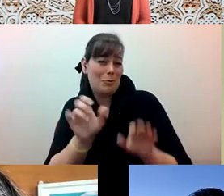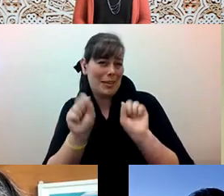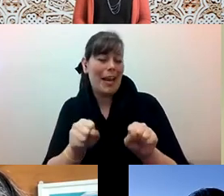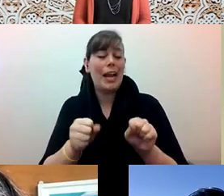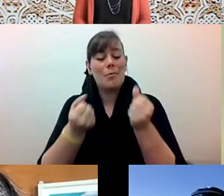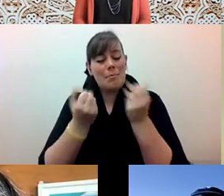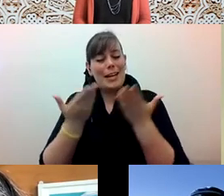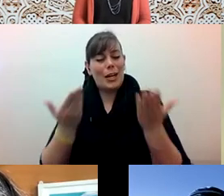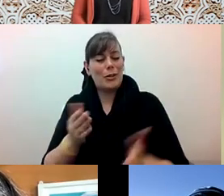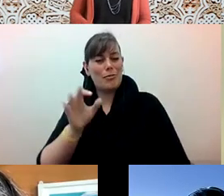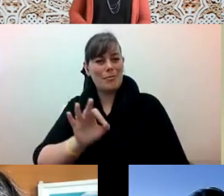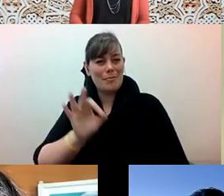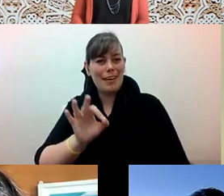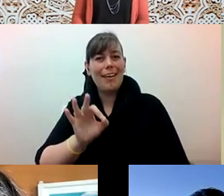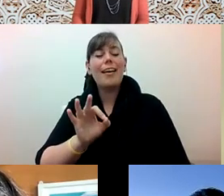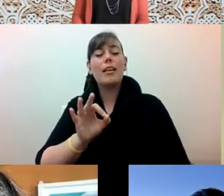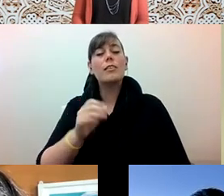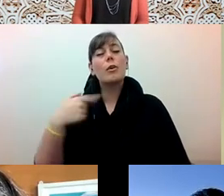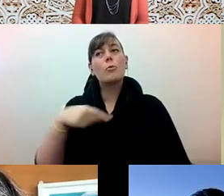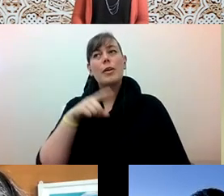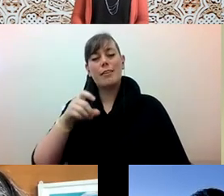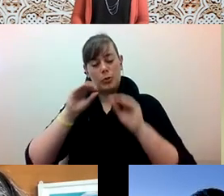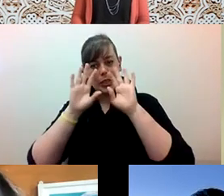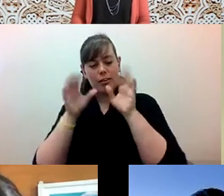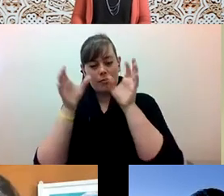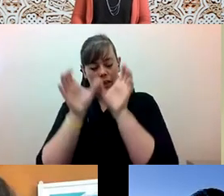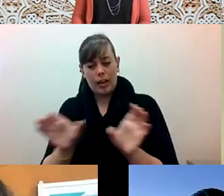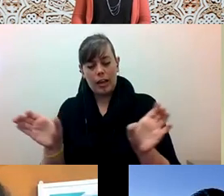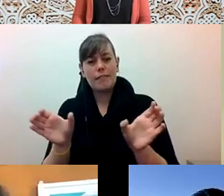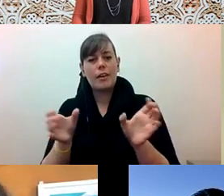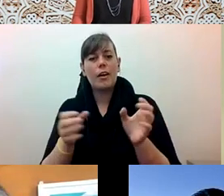Alex Tom he/him: we need to distinguish the ones that are... that have like